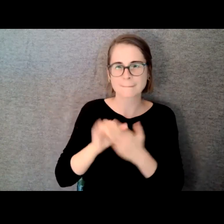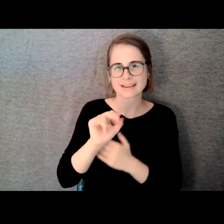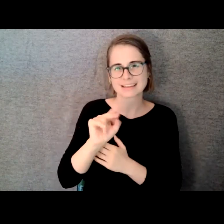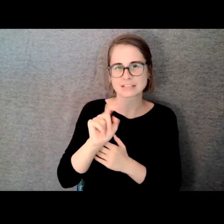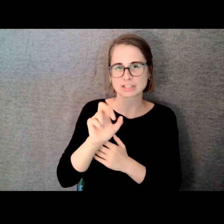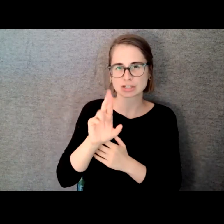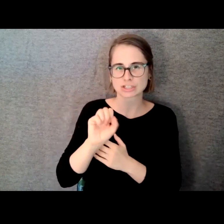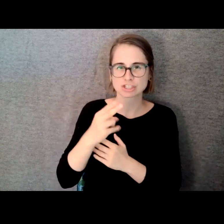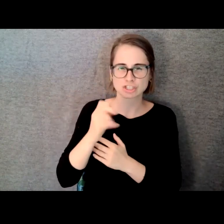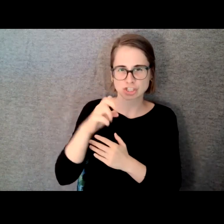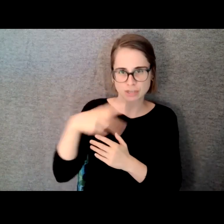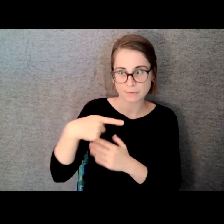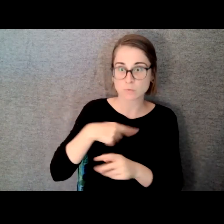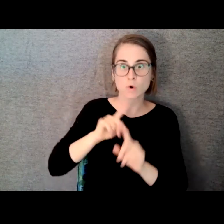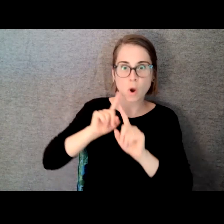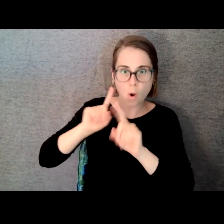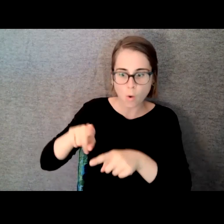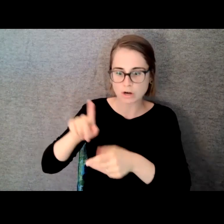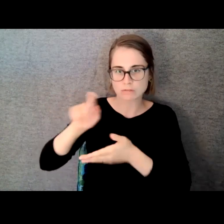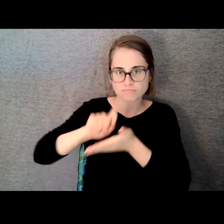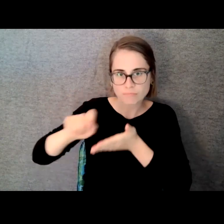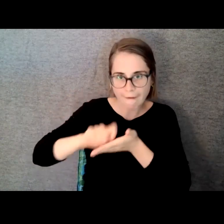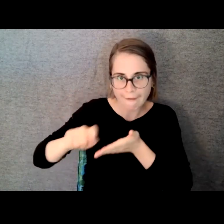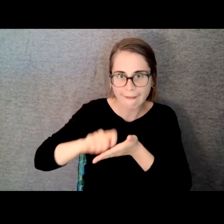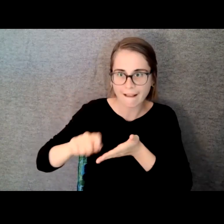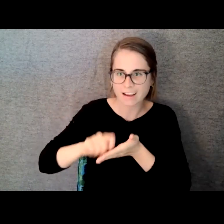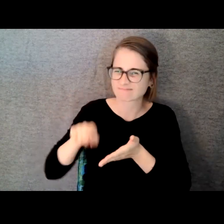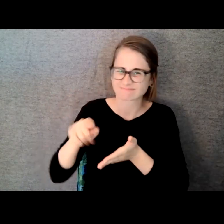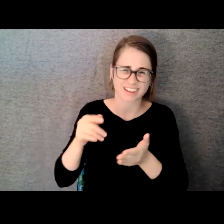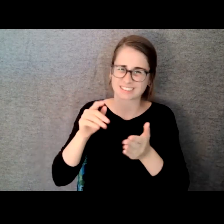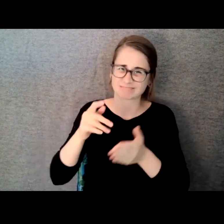all Broadway writers. And for two years, at this point I had quit my job I should add.